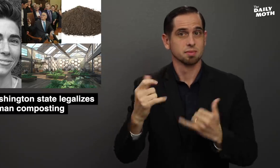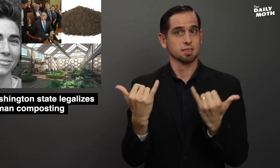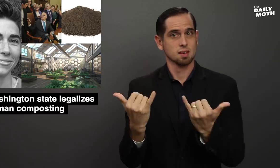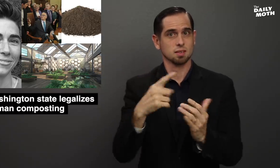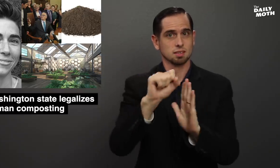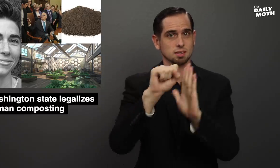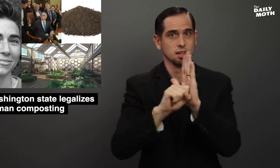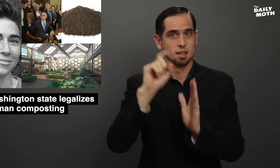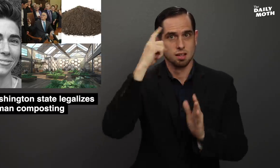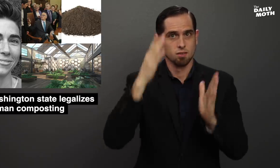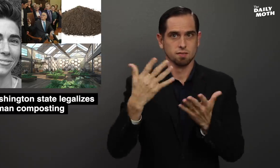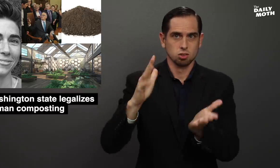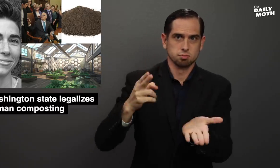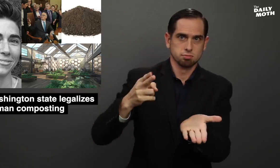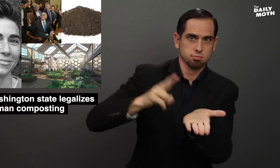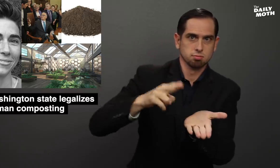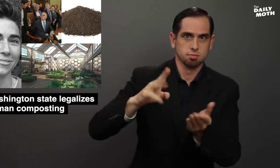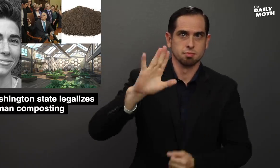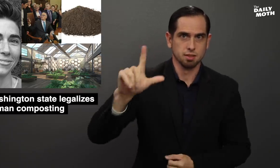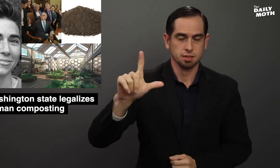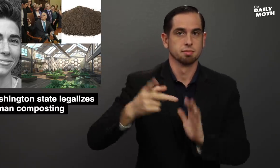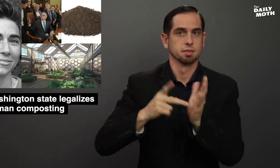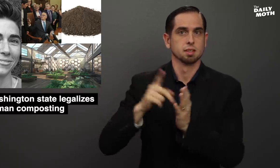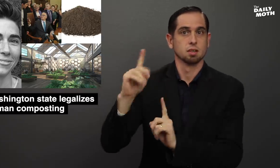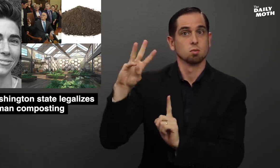and now with the state governor signing the bill,